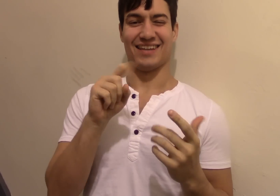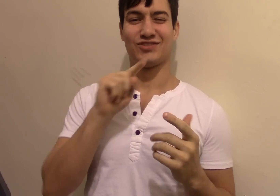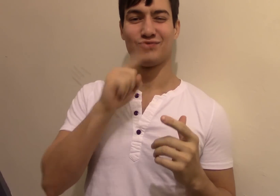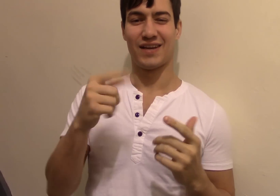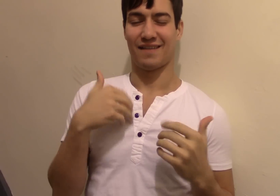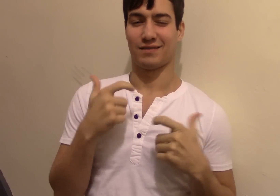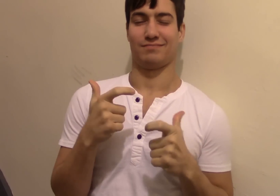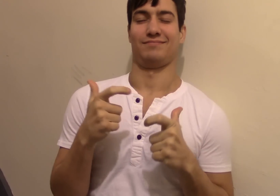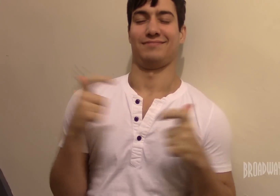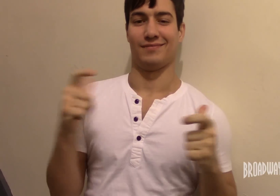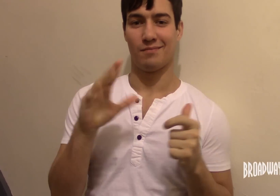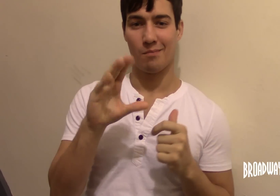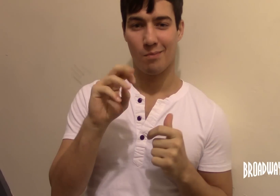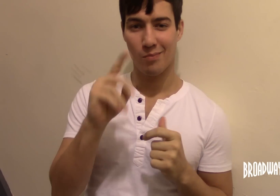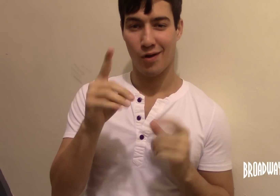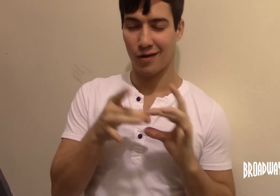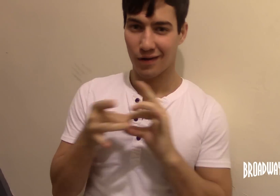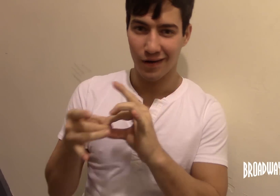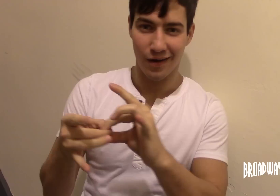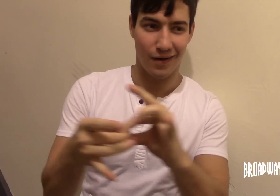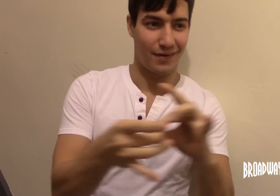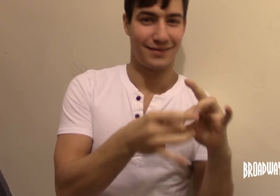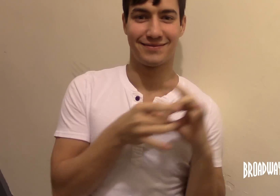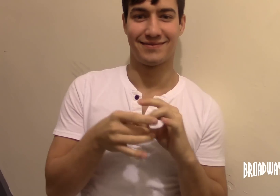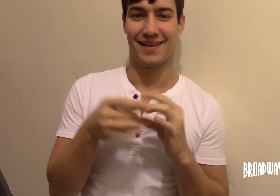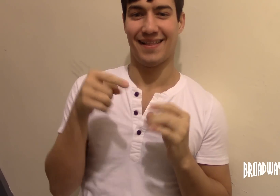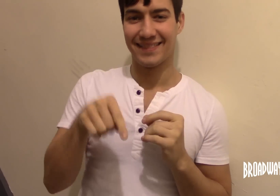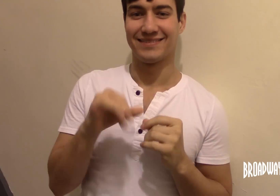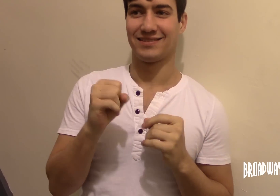this cast has really been has built such a bond and